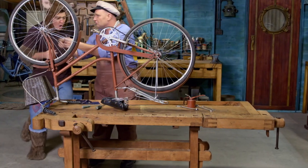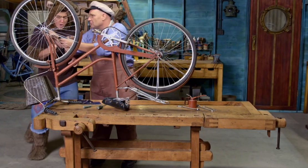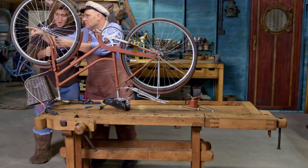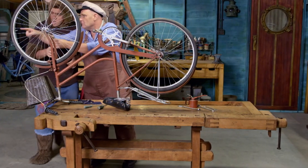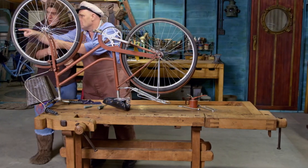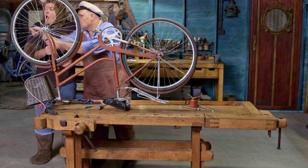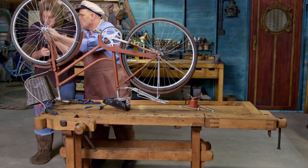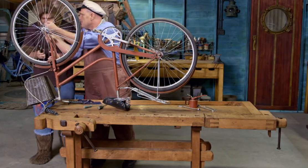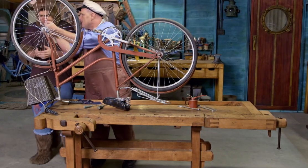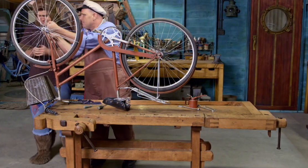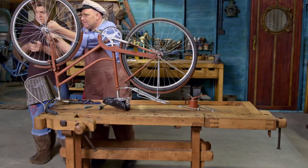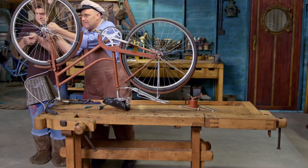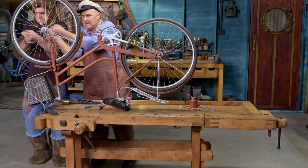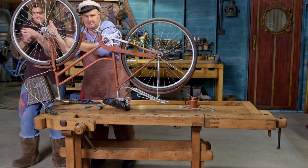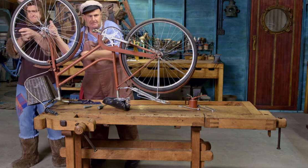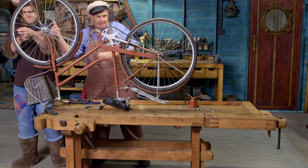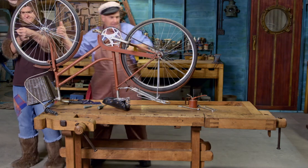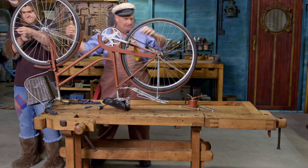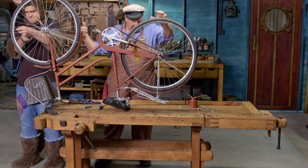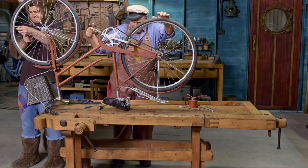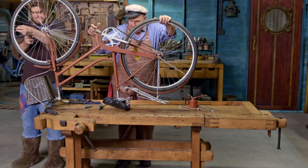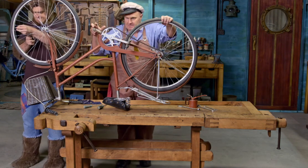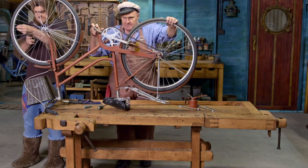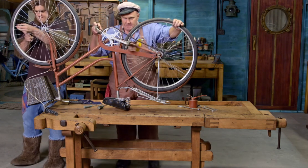Now, can you pump up the tyres for me? Got it!